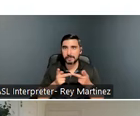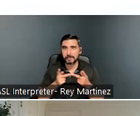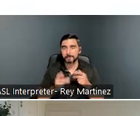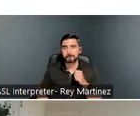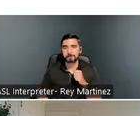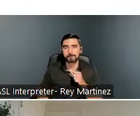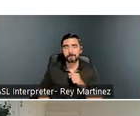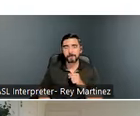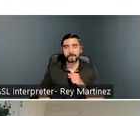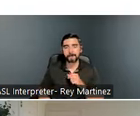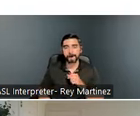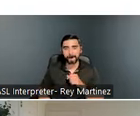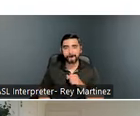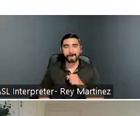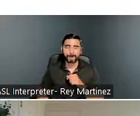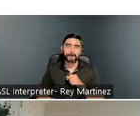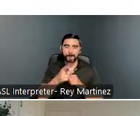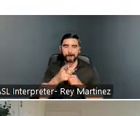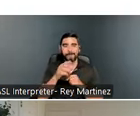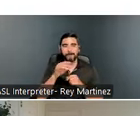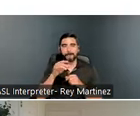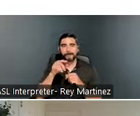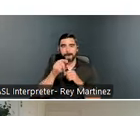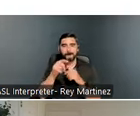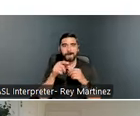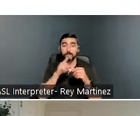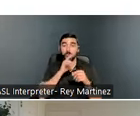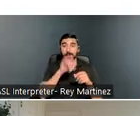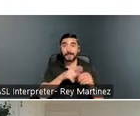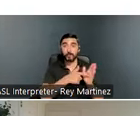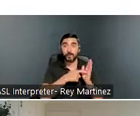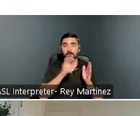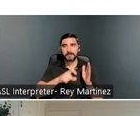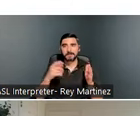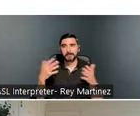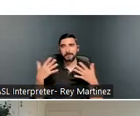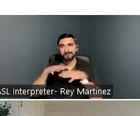Once again, the alignment with our services. Really specific brain injury services onsite,